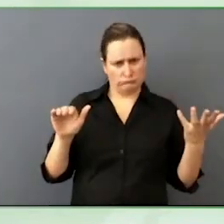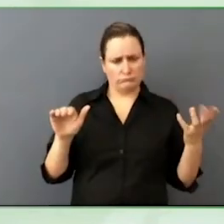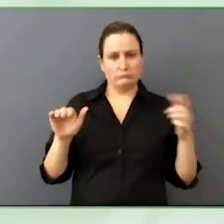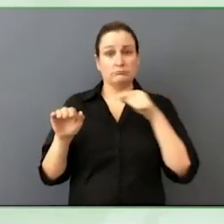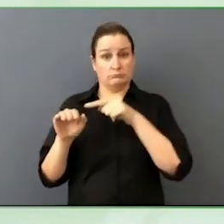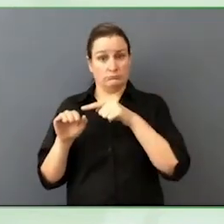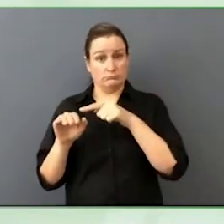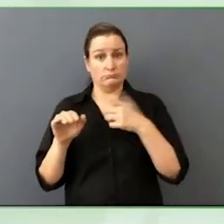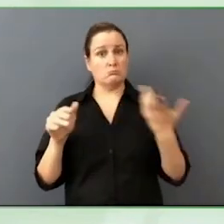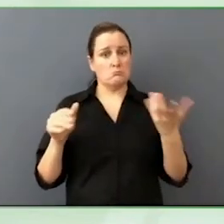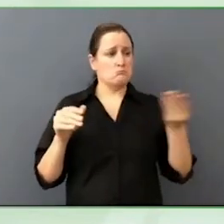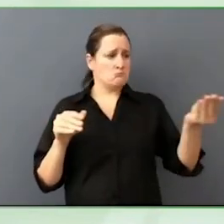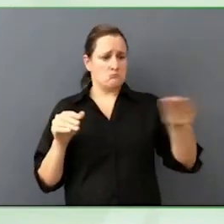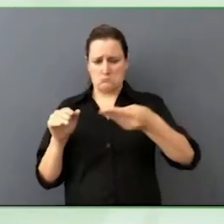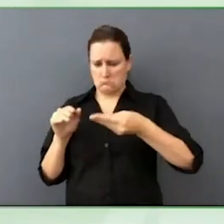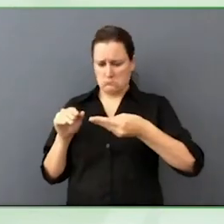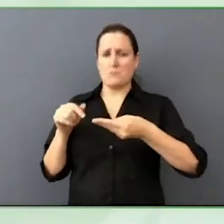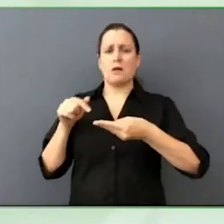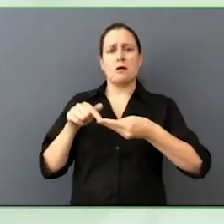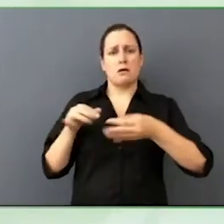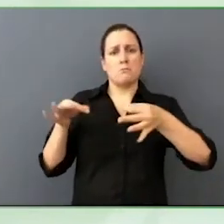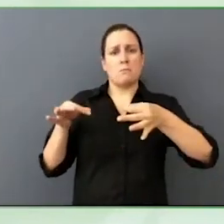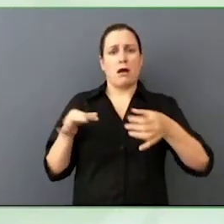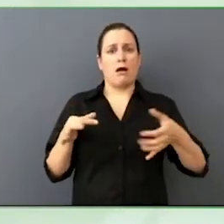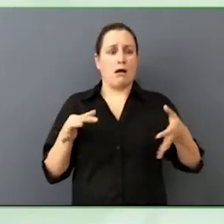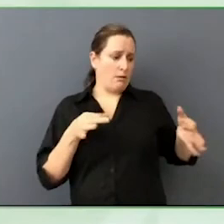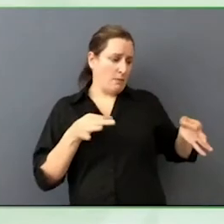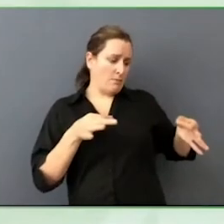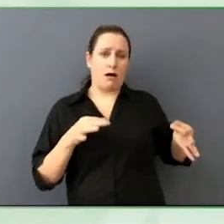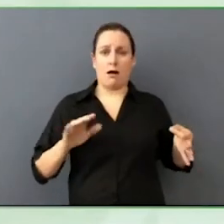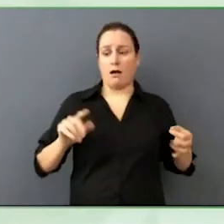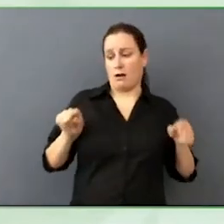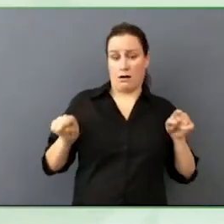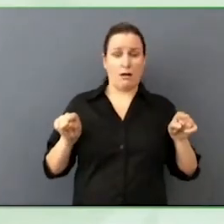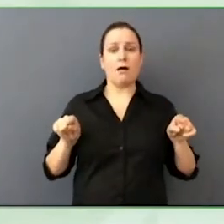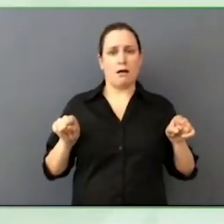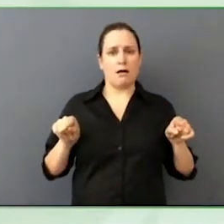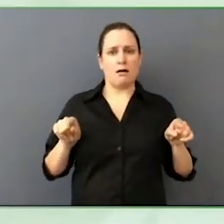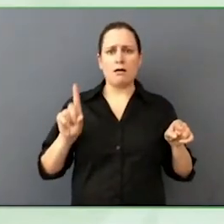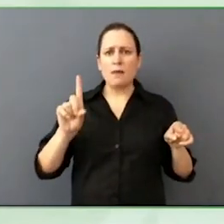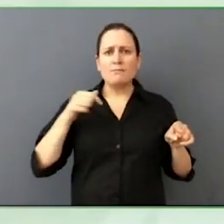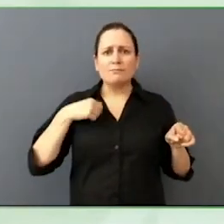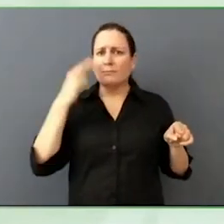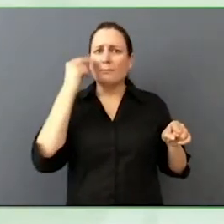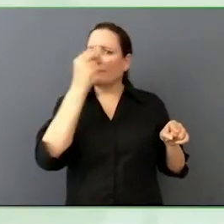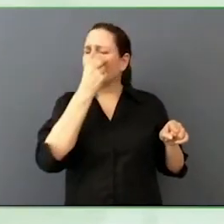"You gave me the same thing you have. That don't work for me." Equity would give me Braille, which works